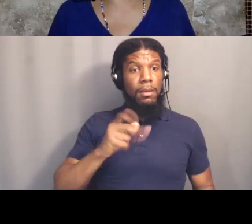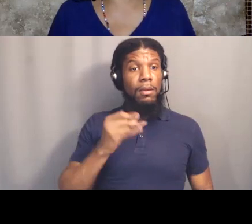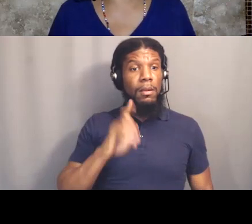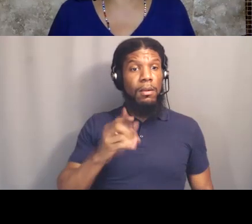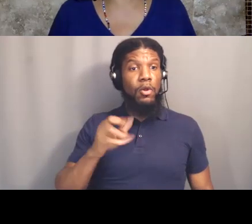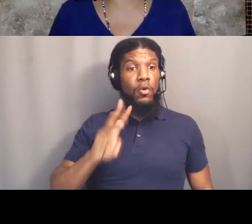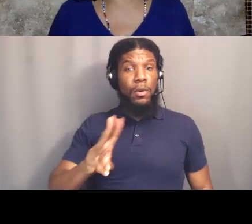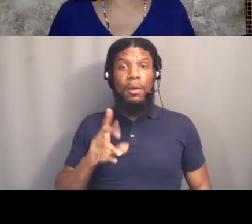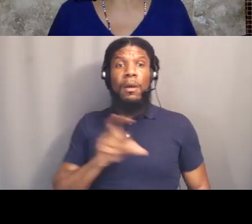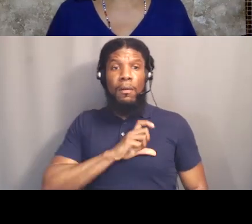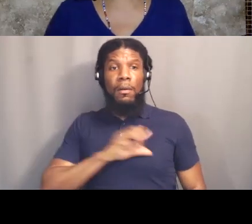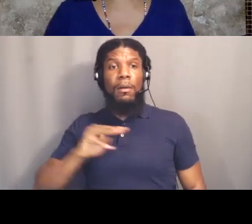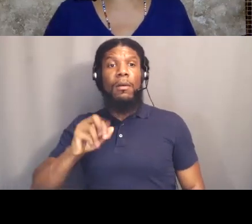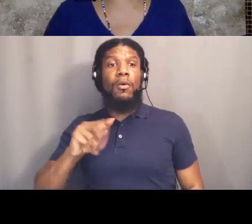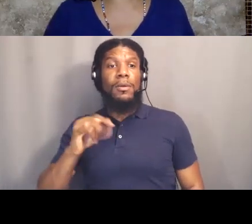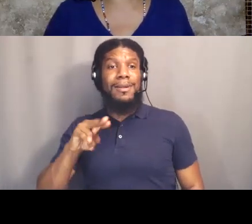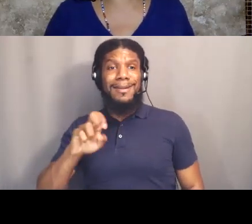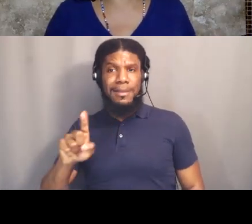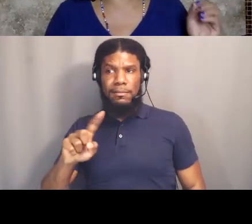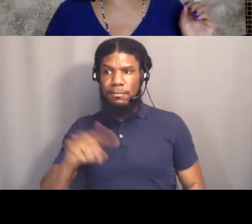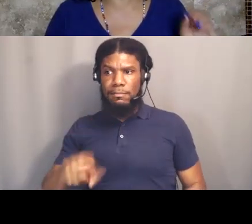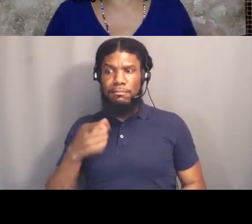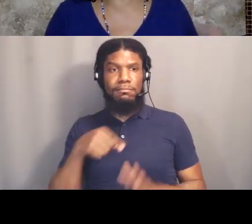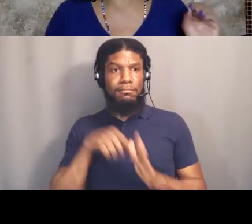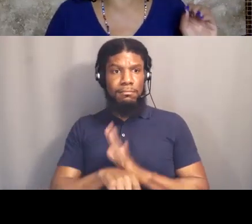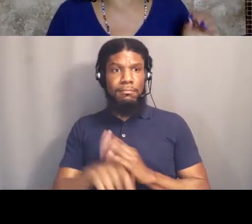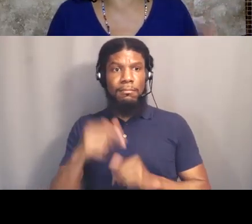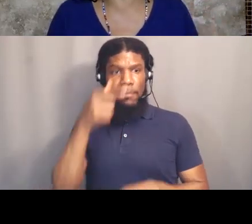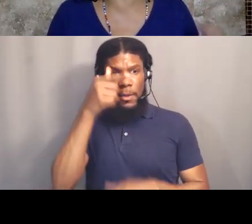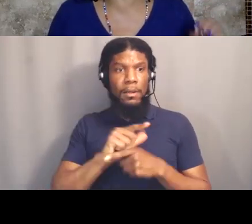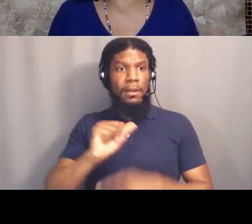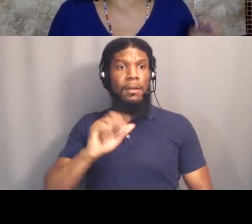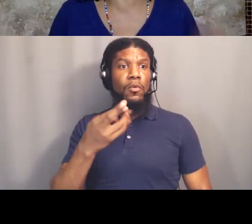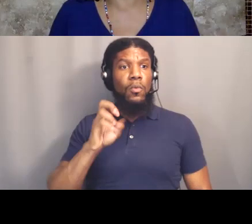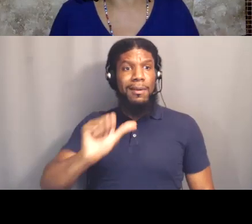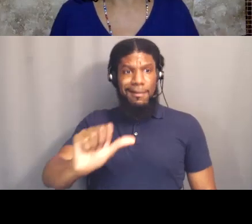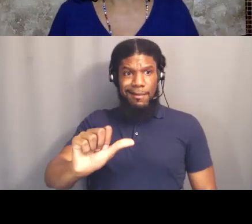on March 1st, 2017, continues to patrol Skid Row.